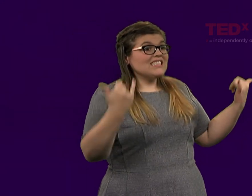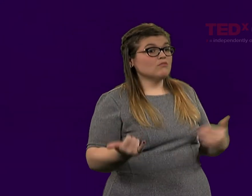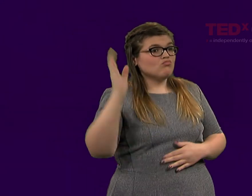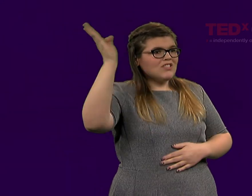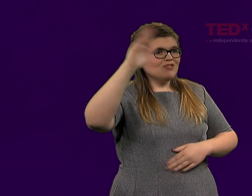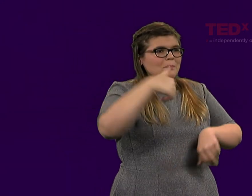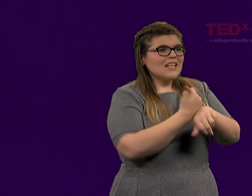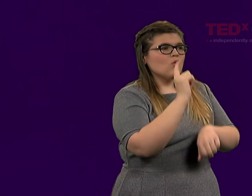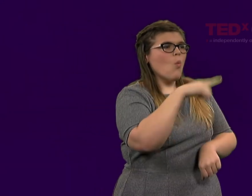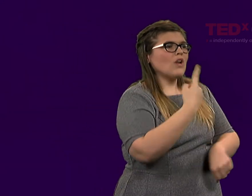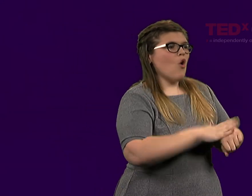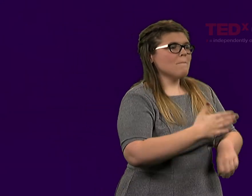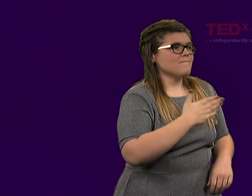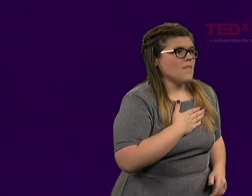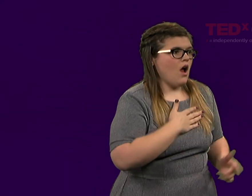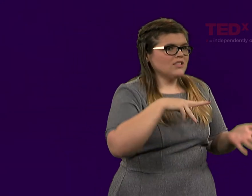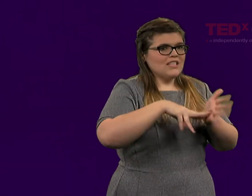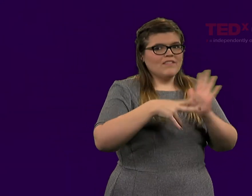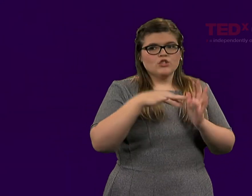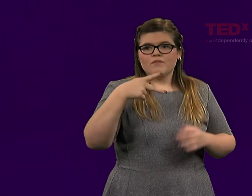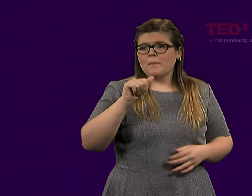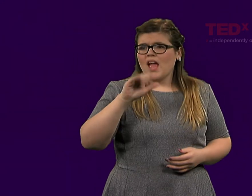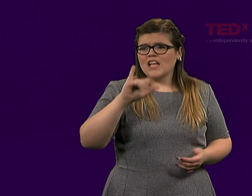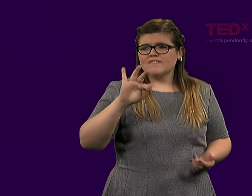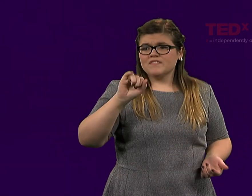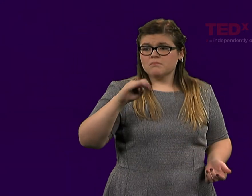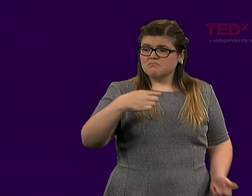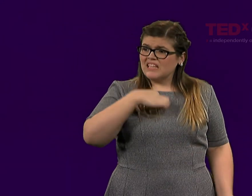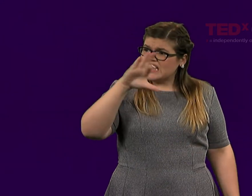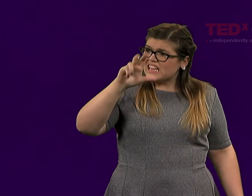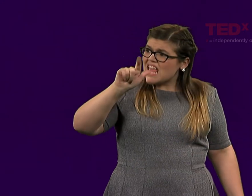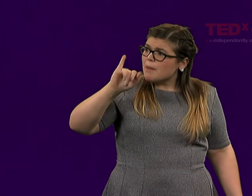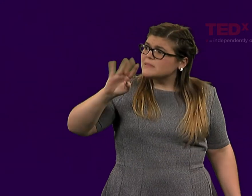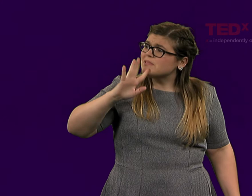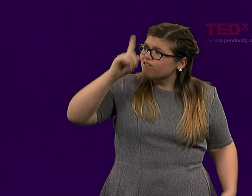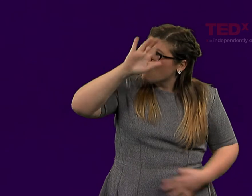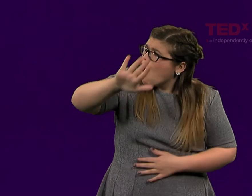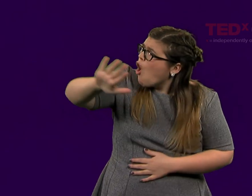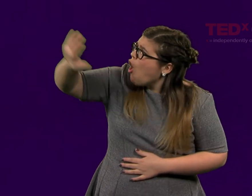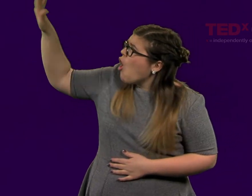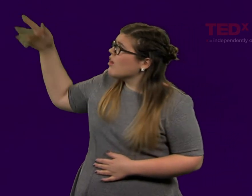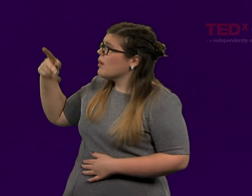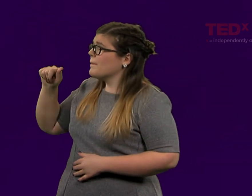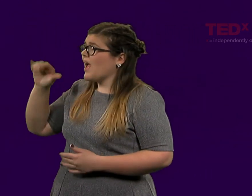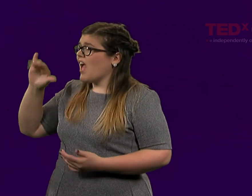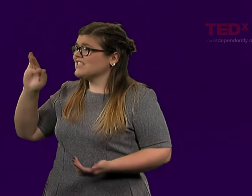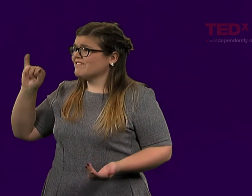Today's lecture, as I speak to you, this is Corinna's view of what I am as a pacifist.